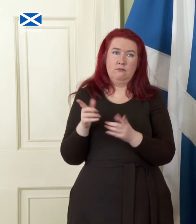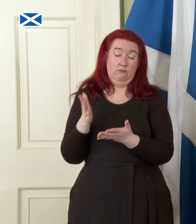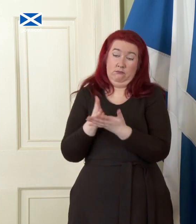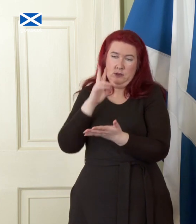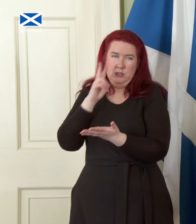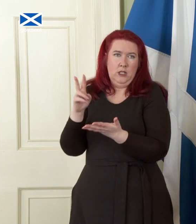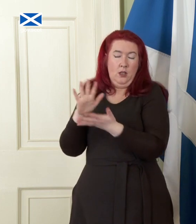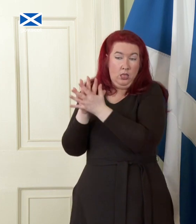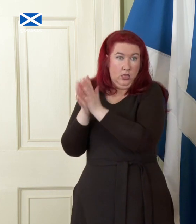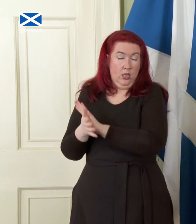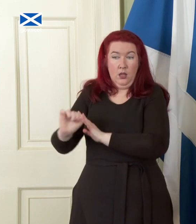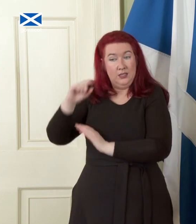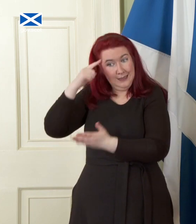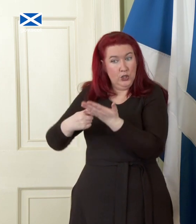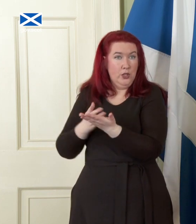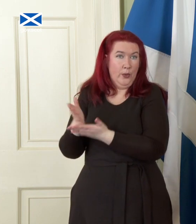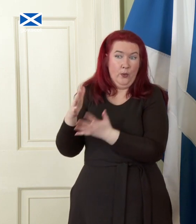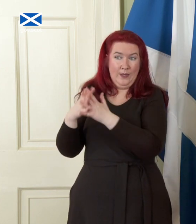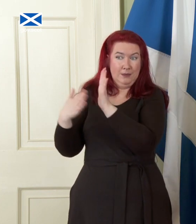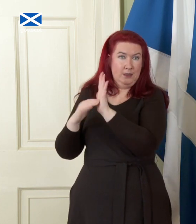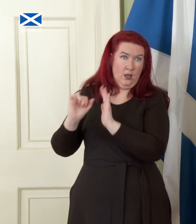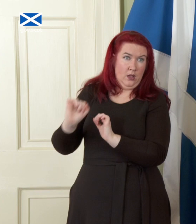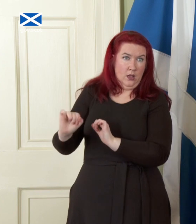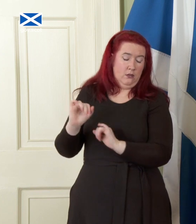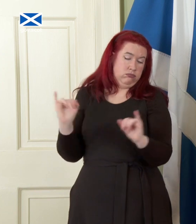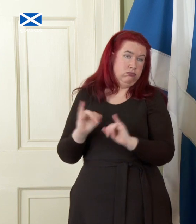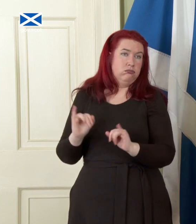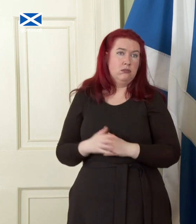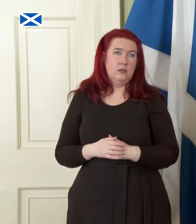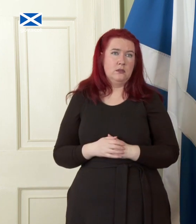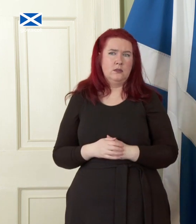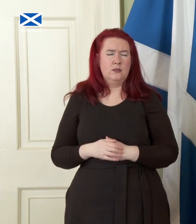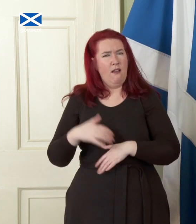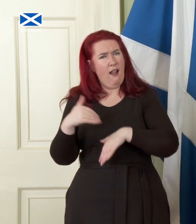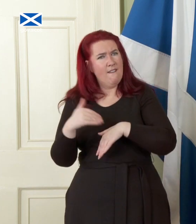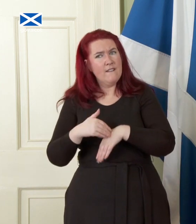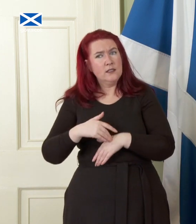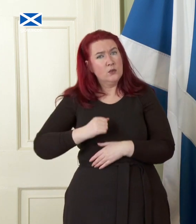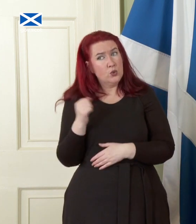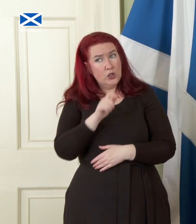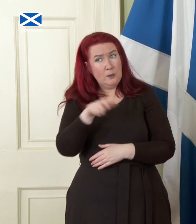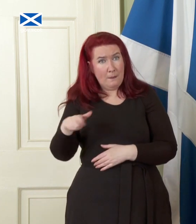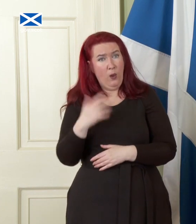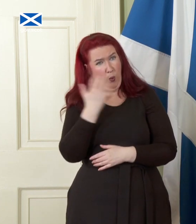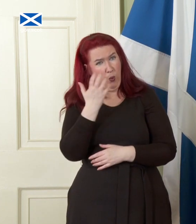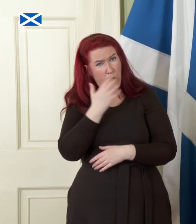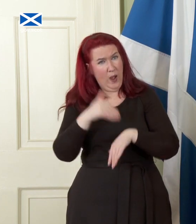Westminster decision making. The price of this for people across Scotland will be heavy. However,